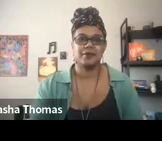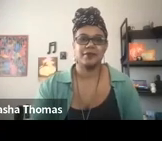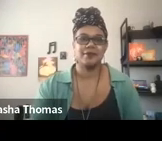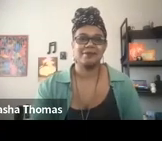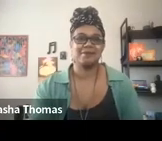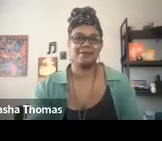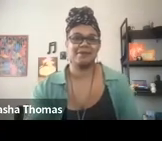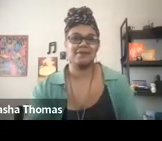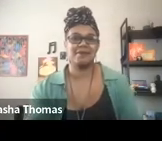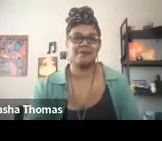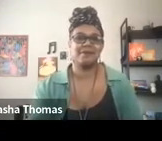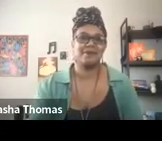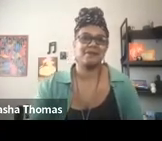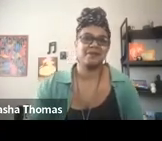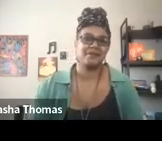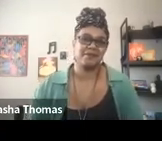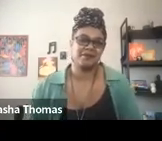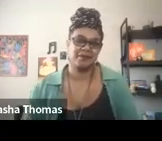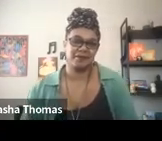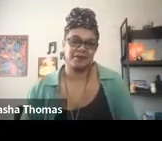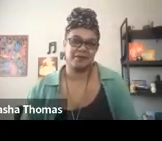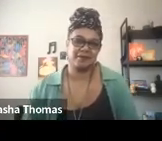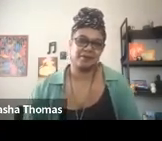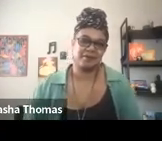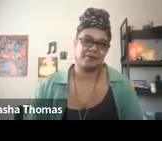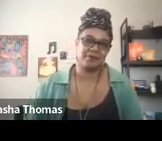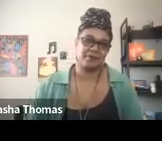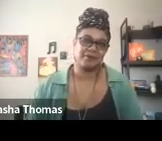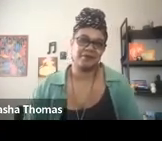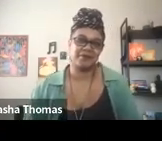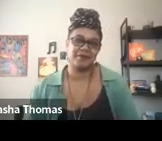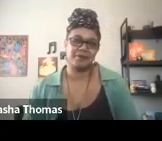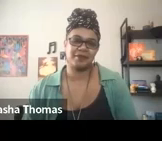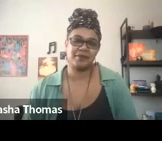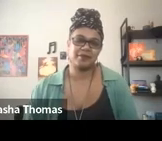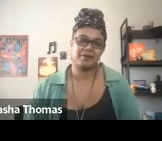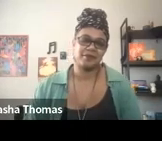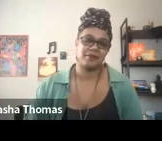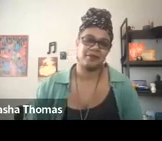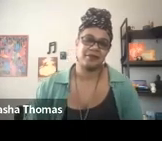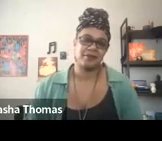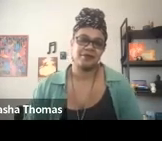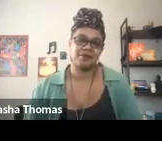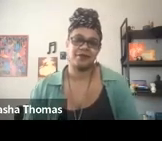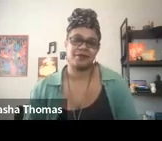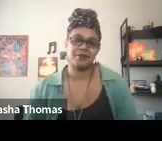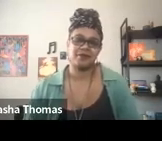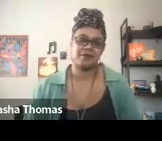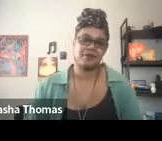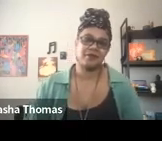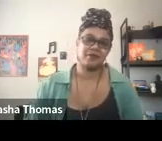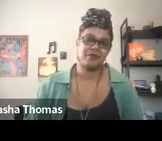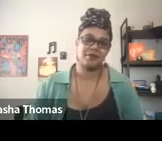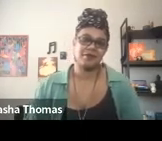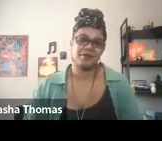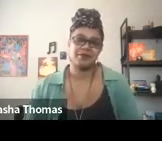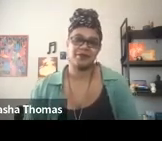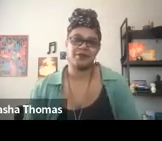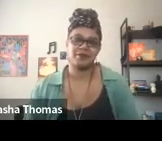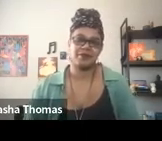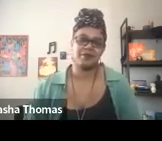I welcome your wisdom today.